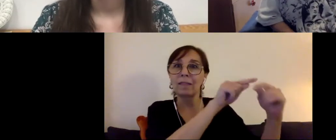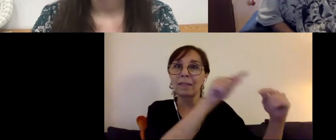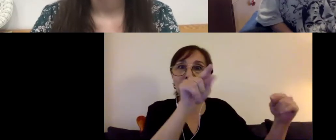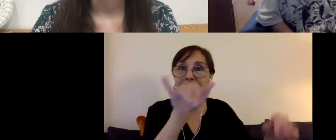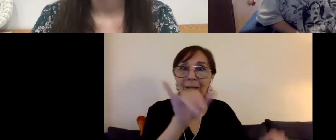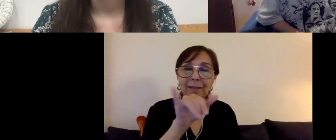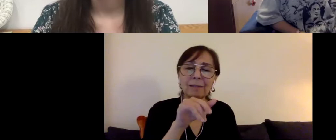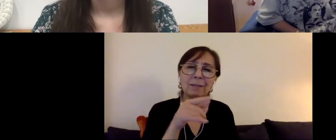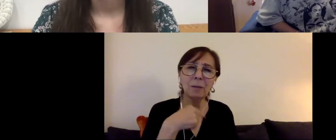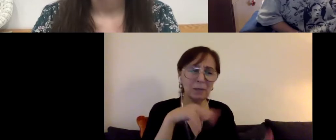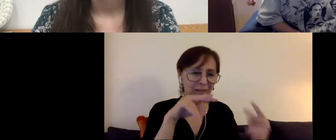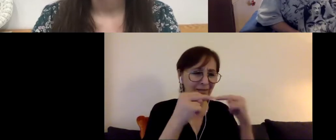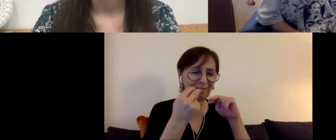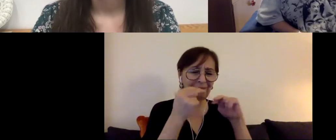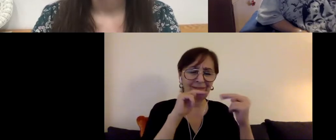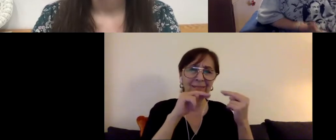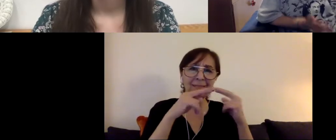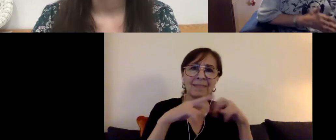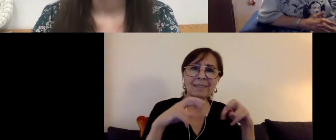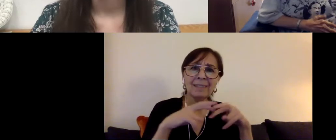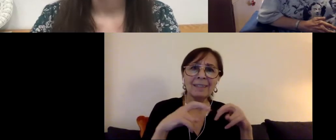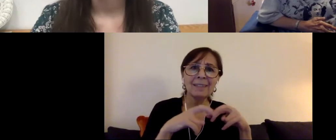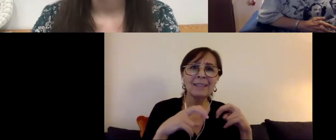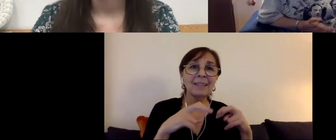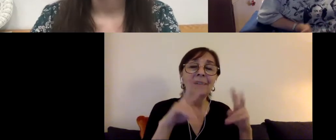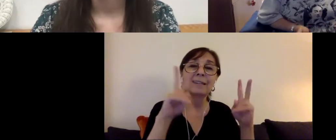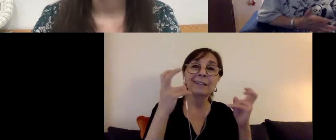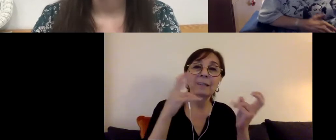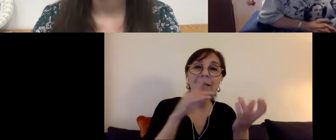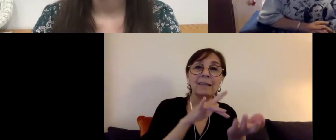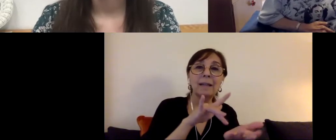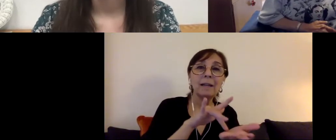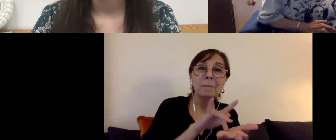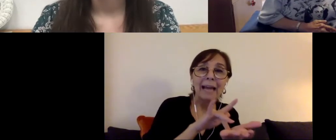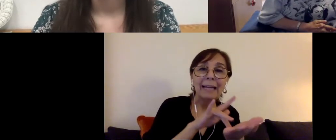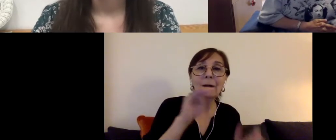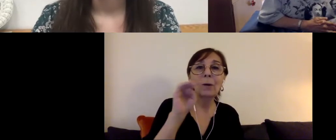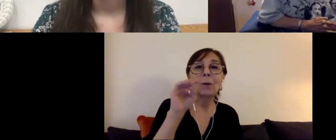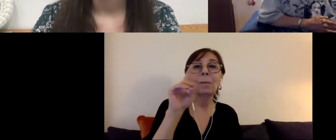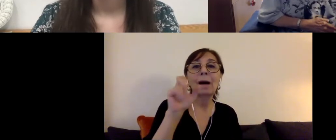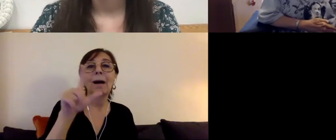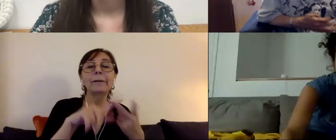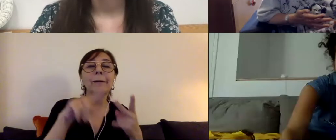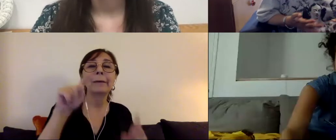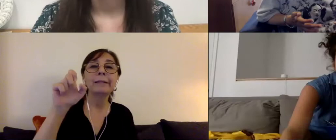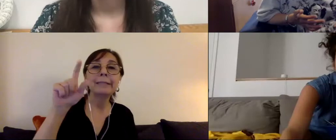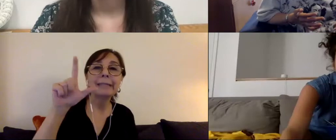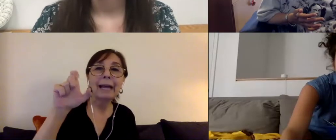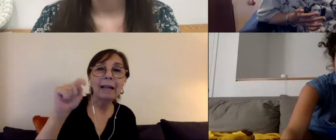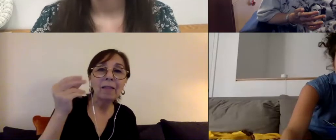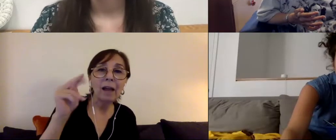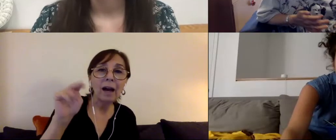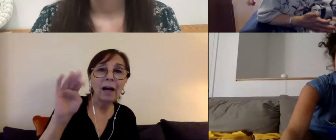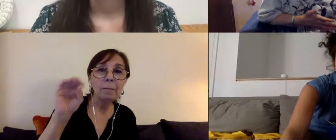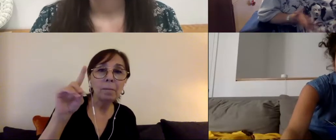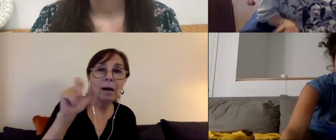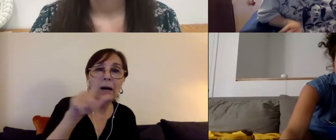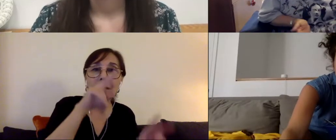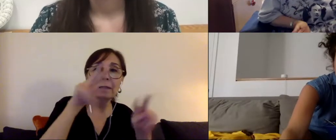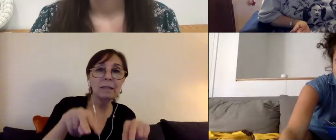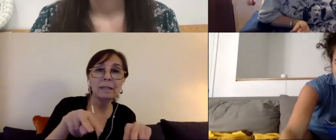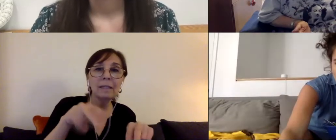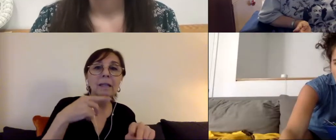in part the medical model, the telethon model, where we were being portrayed also